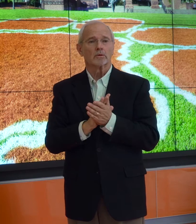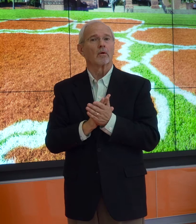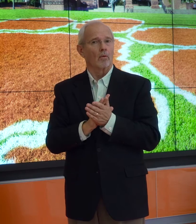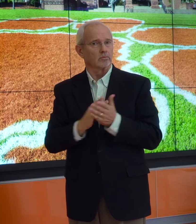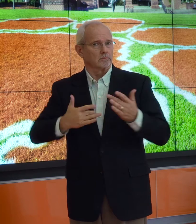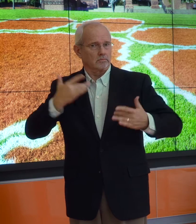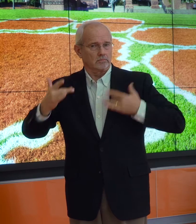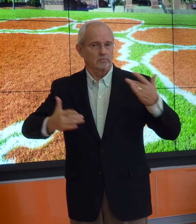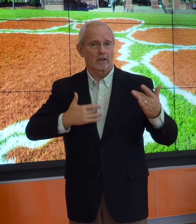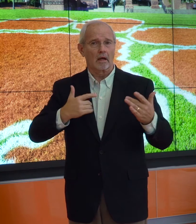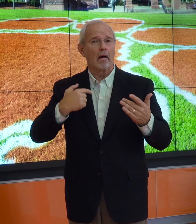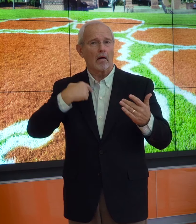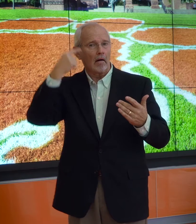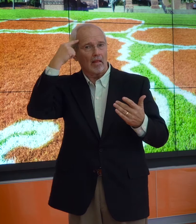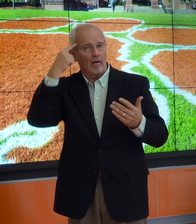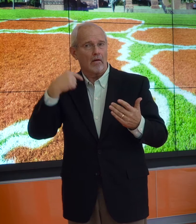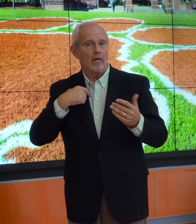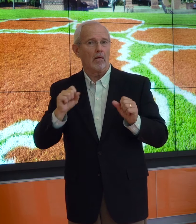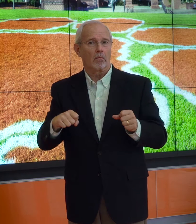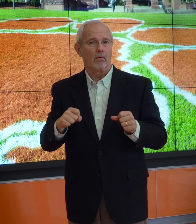Oh I was excited. Well...